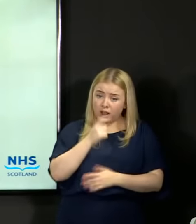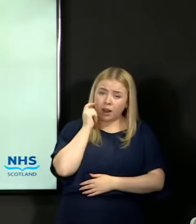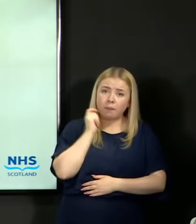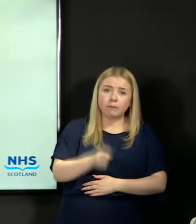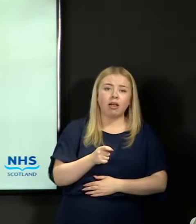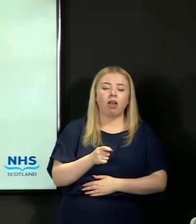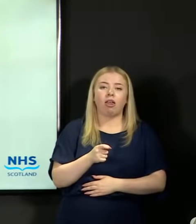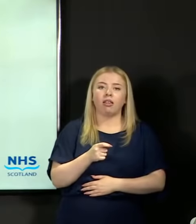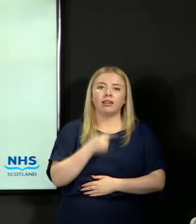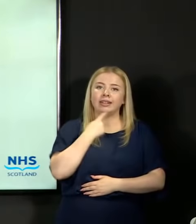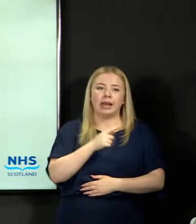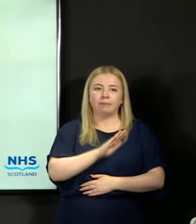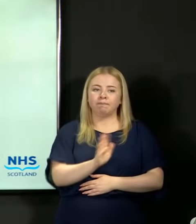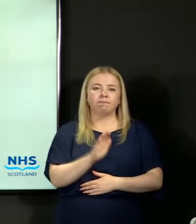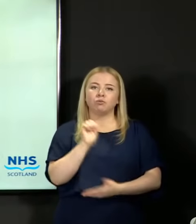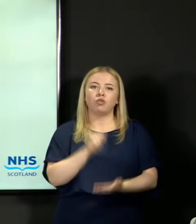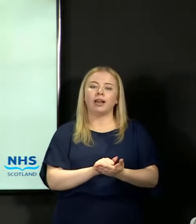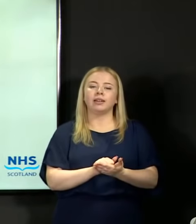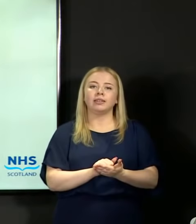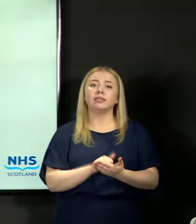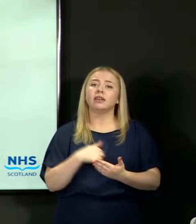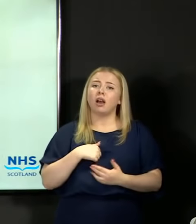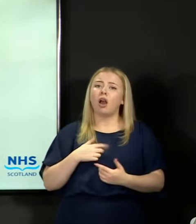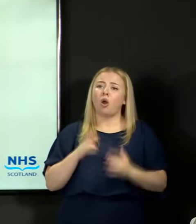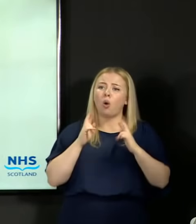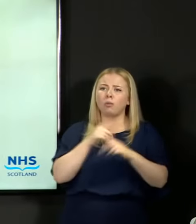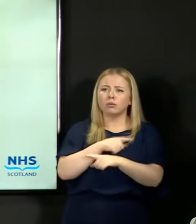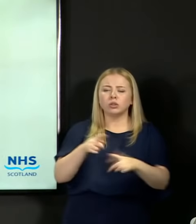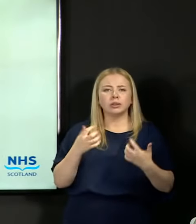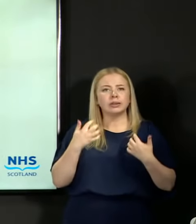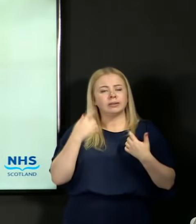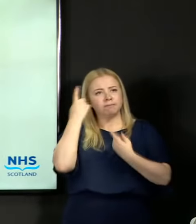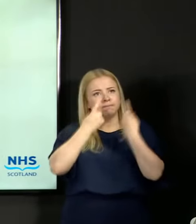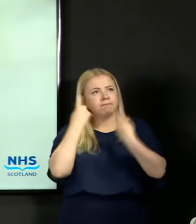And I would encourage them to consider that evidence and to come forward to make sure